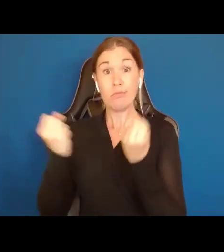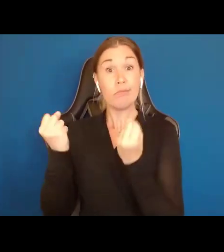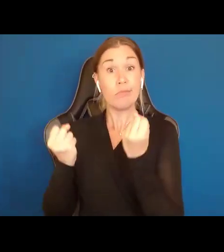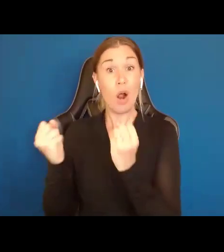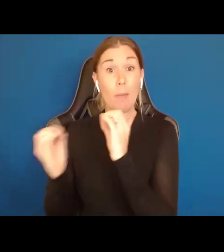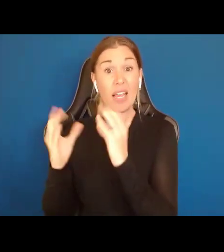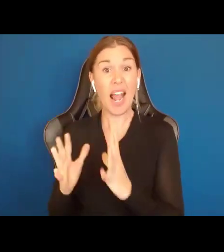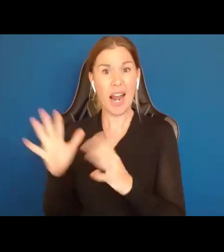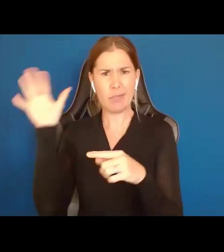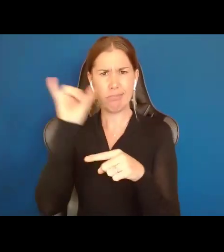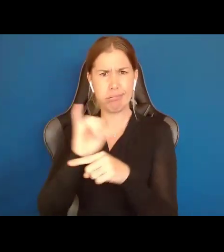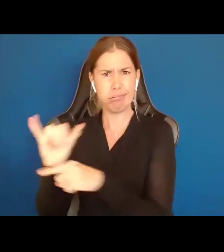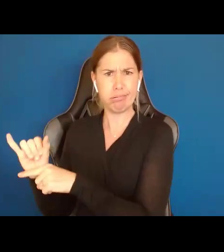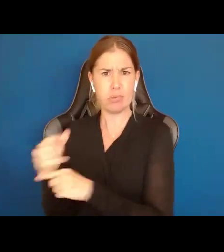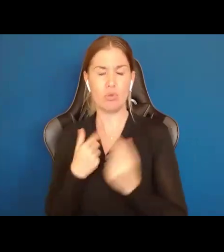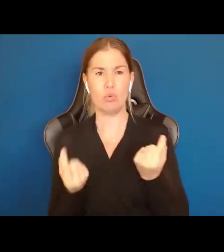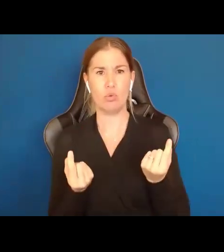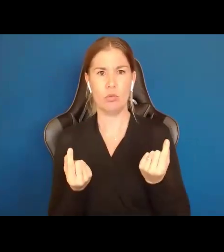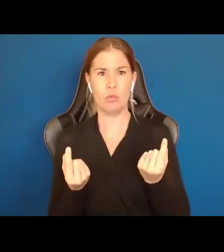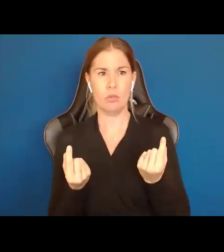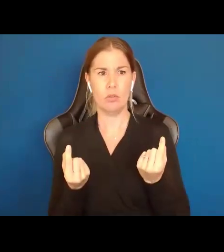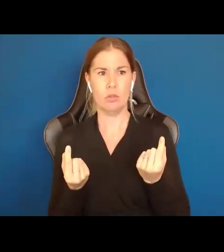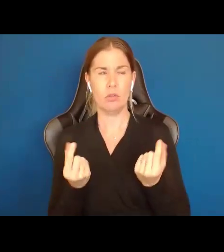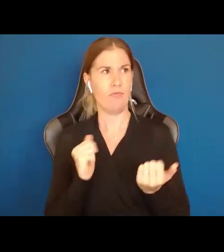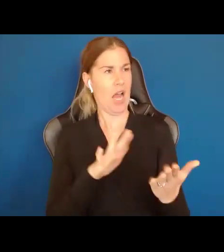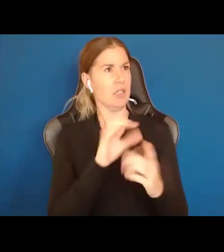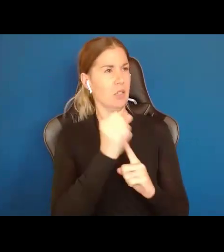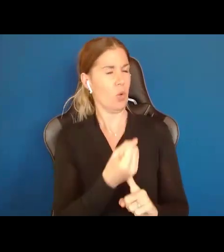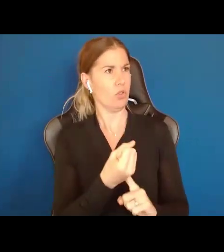What do you do if you're faced with a situation in your life or at work or in a relationship that you have